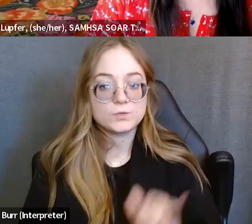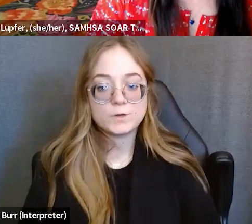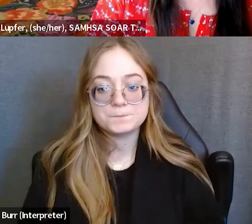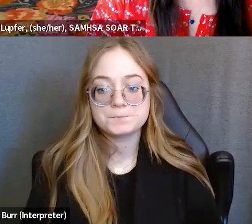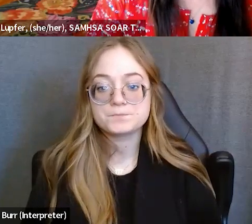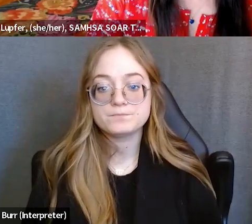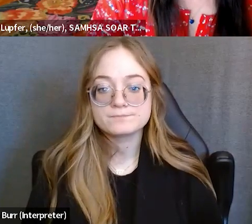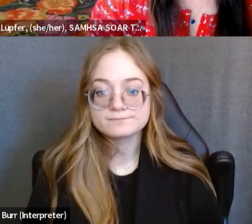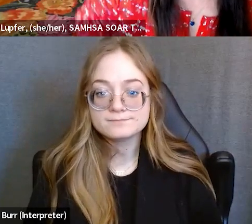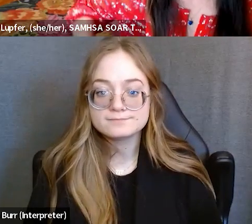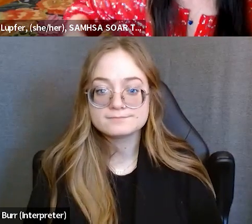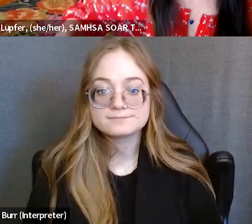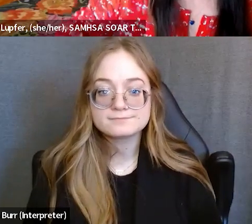Great, thank you.